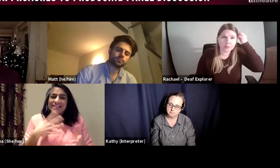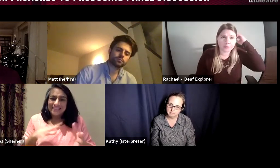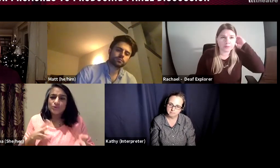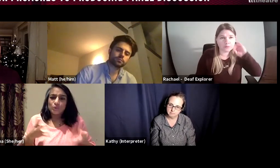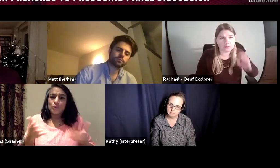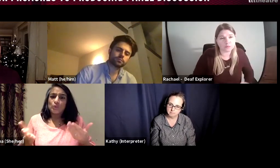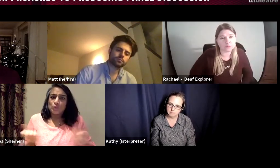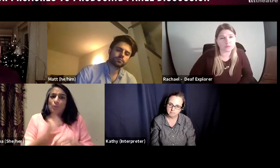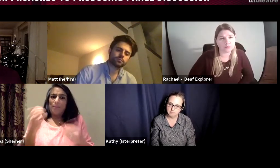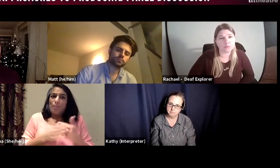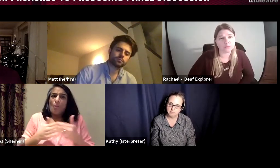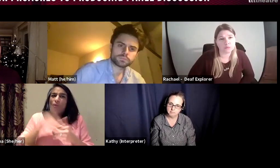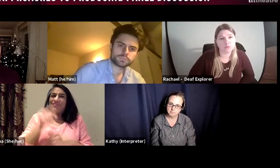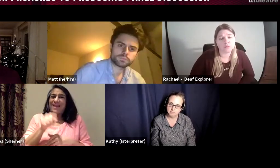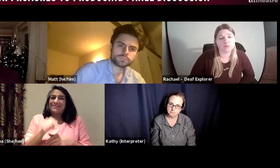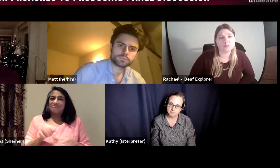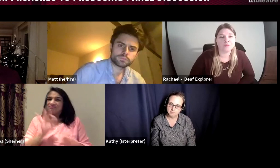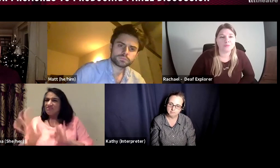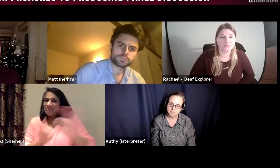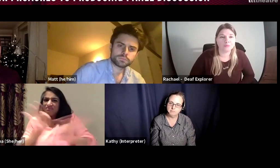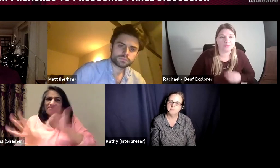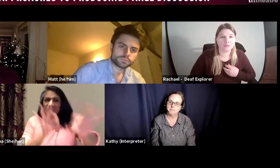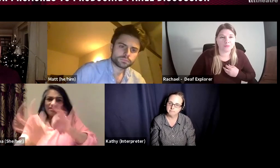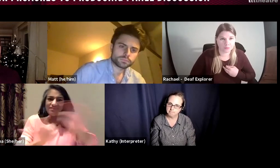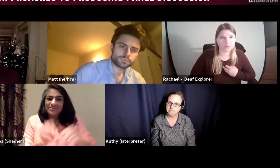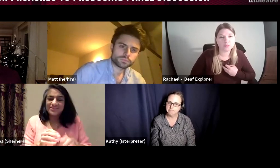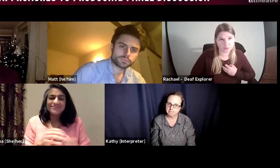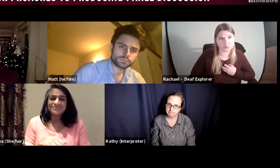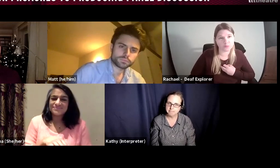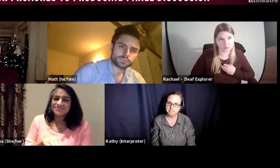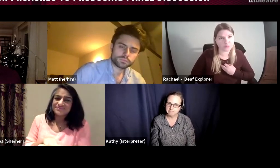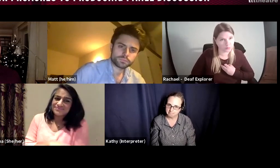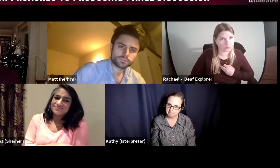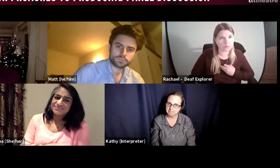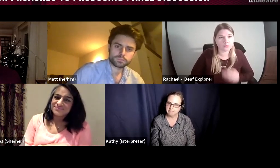ask, and we need to do more of that, we need to be getting out there and asking.